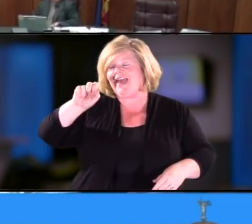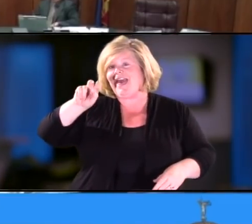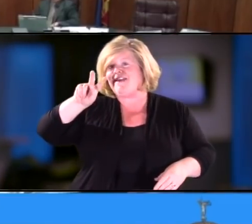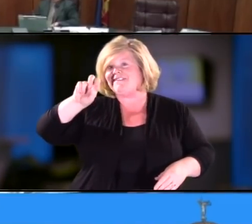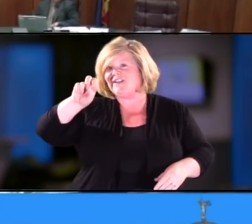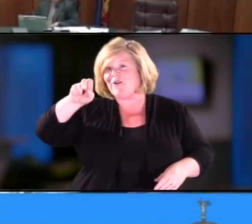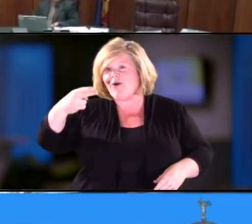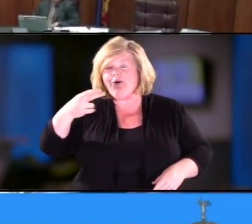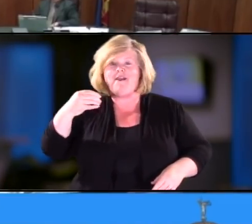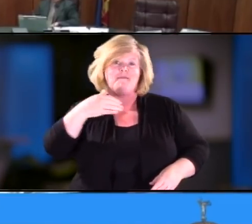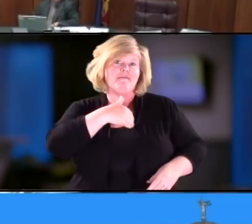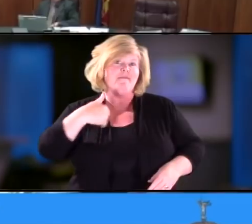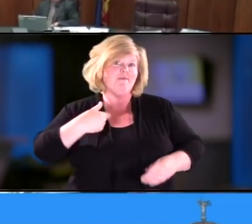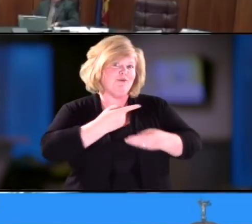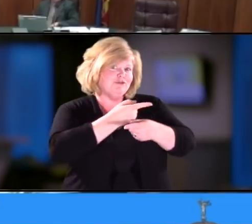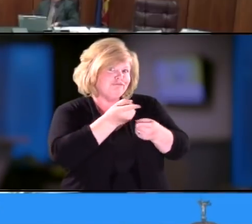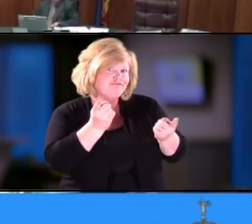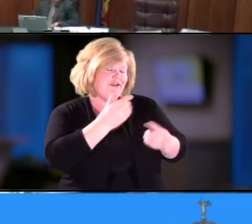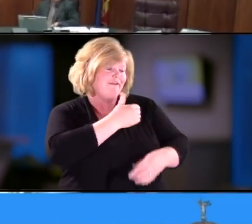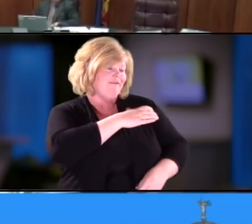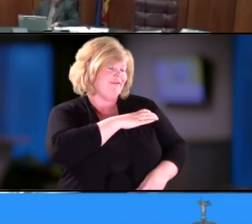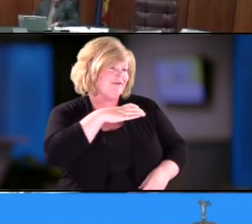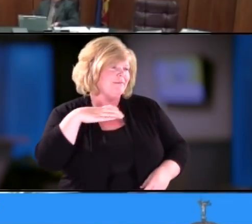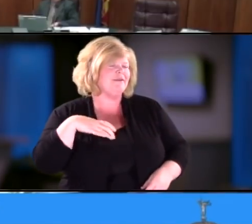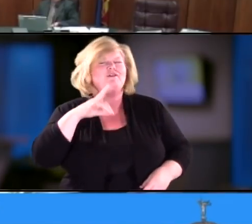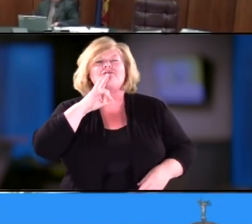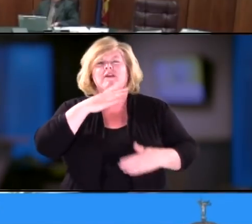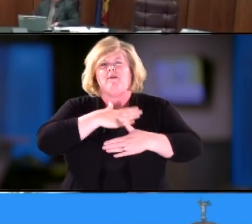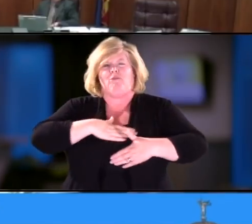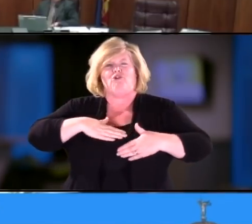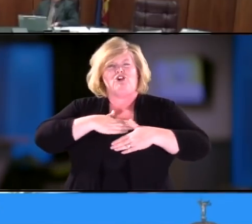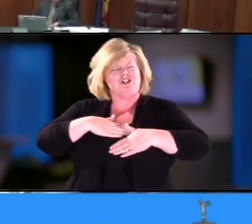I really appreciate the opportunity to speak with you this afternoon.